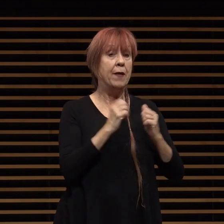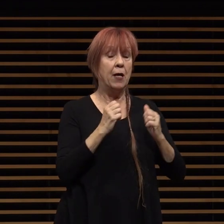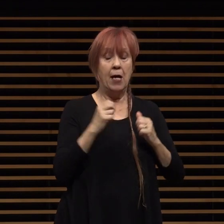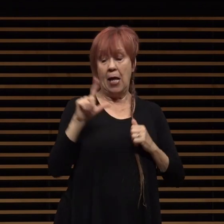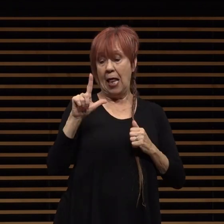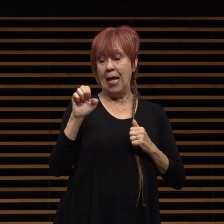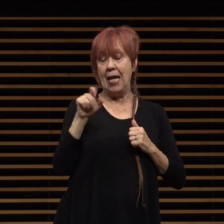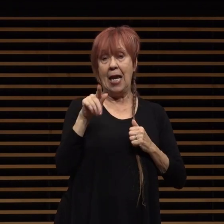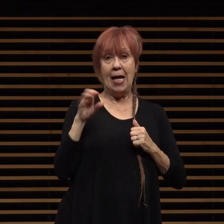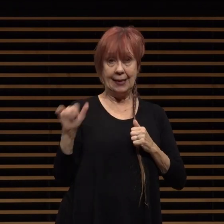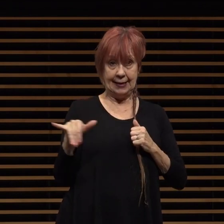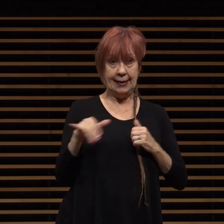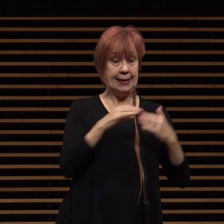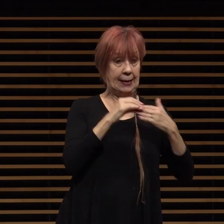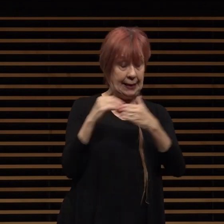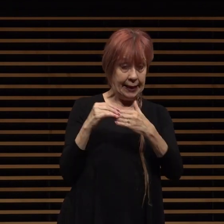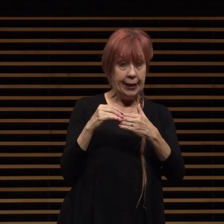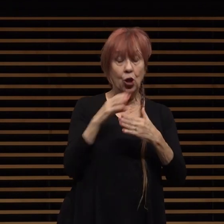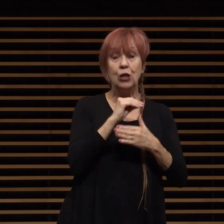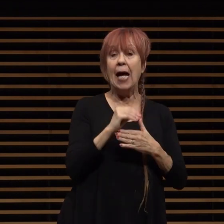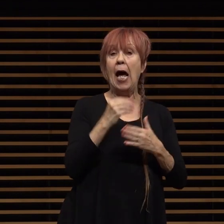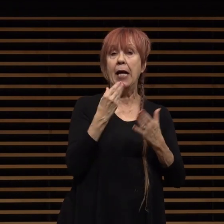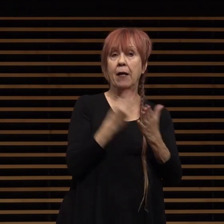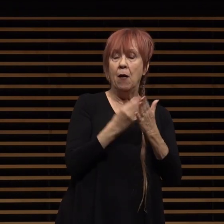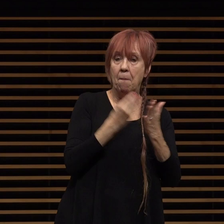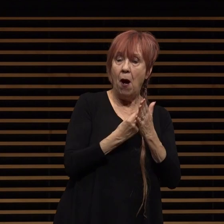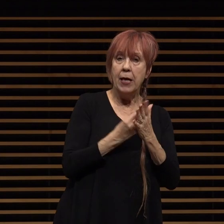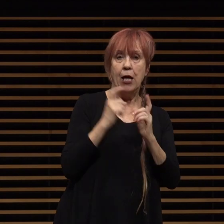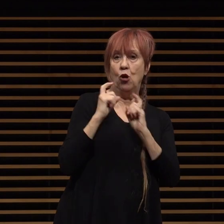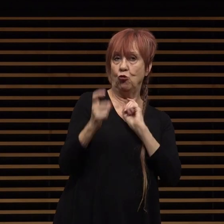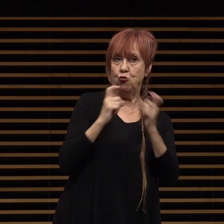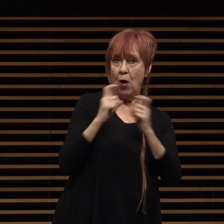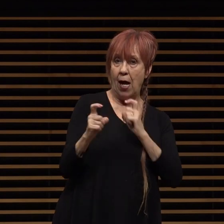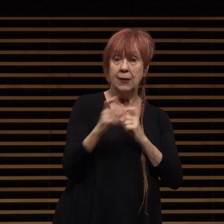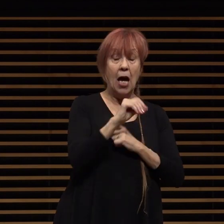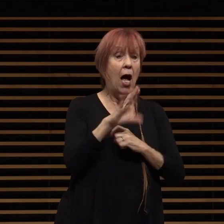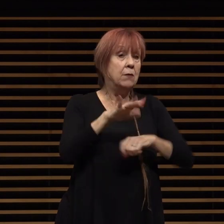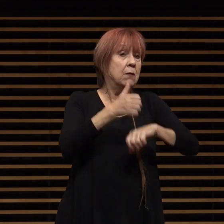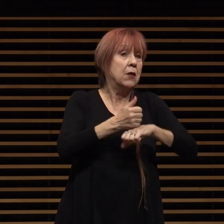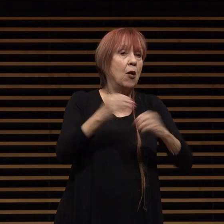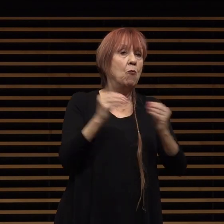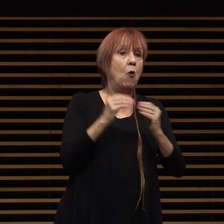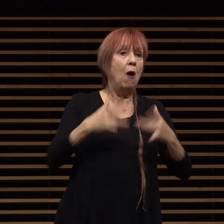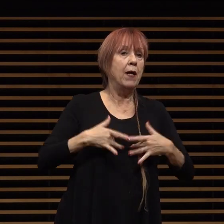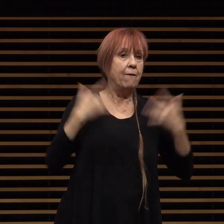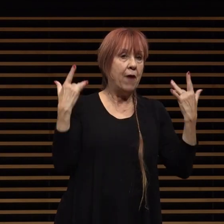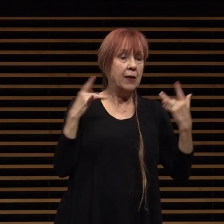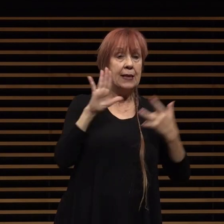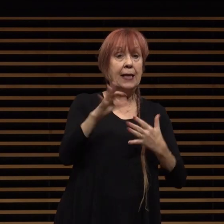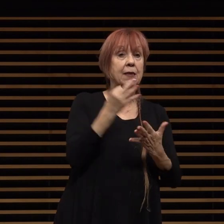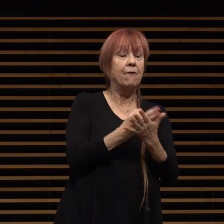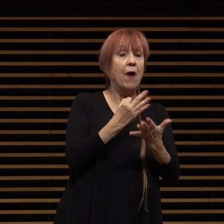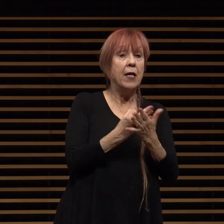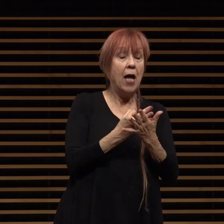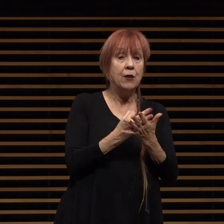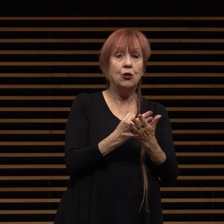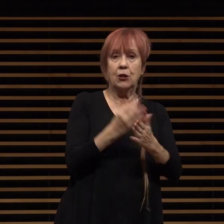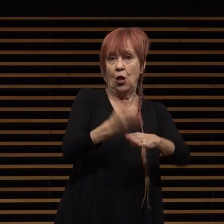bestowing of federal grants and by attracting importantly more events its